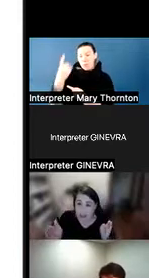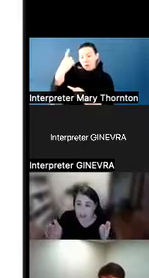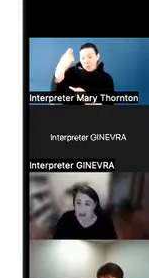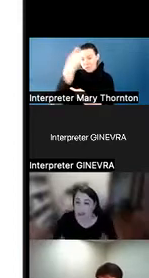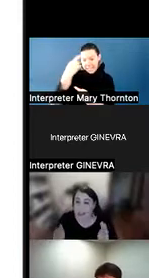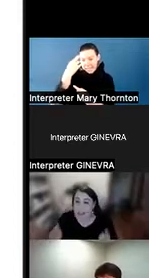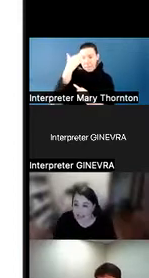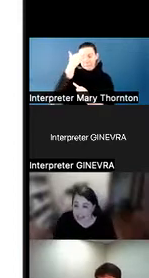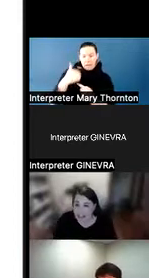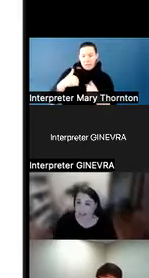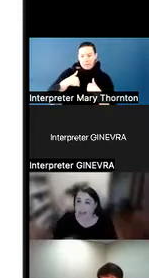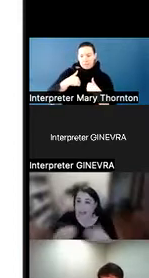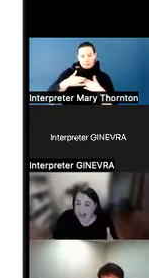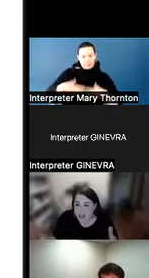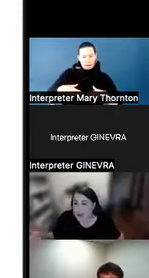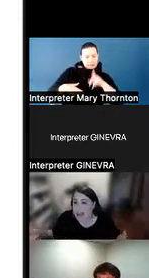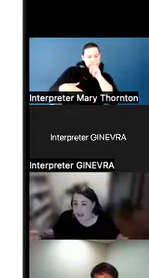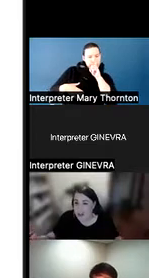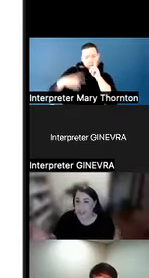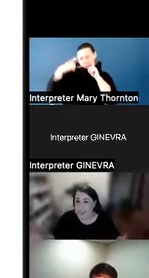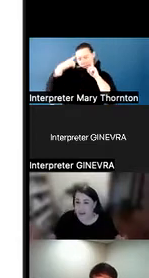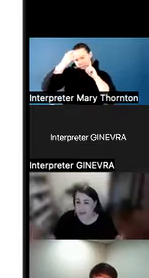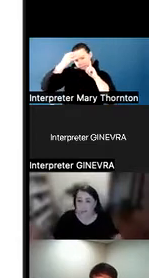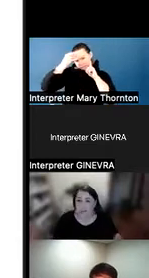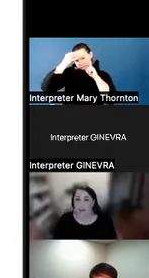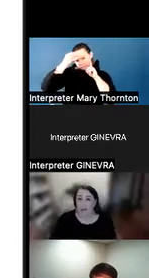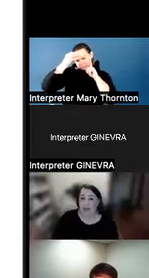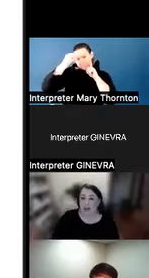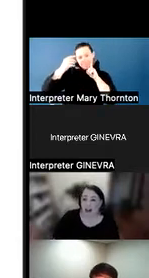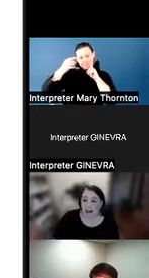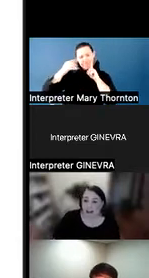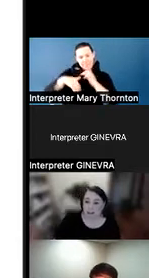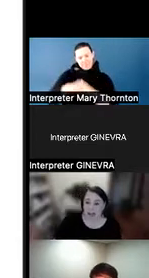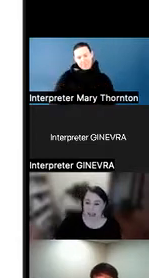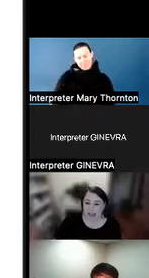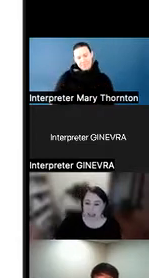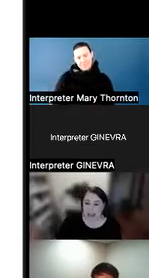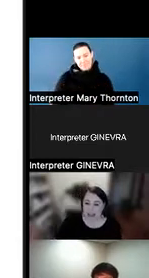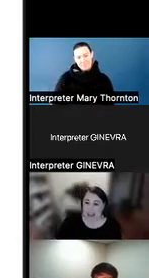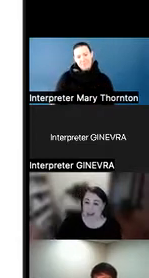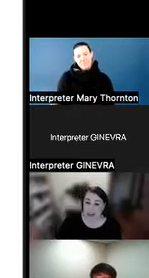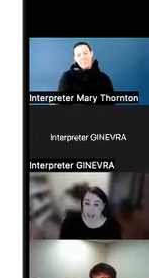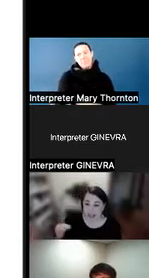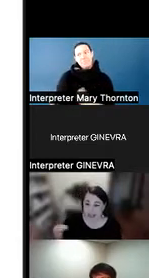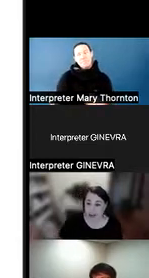they're going to say that that is where the energy is going. And then I appreciate this comment